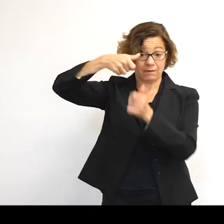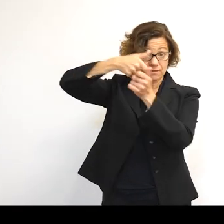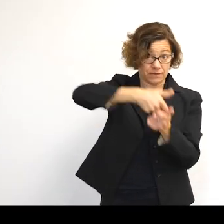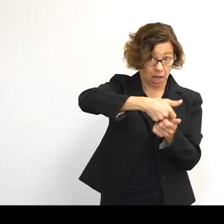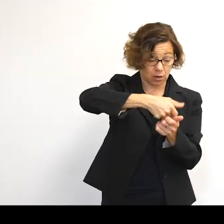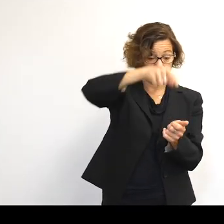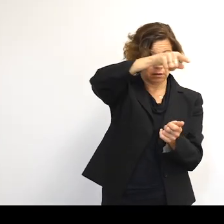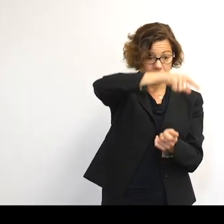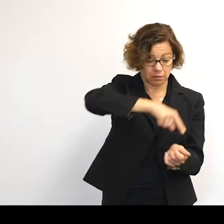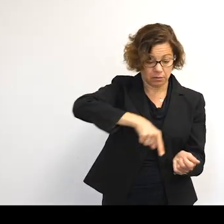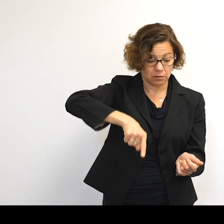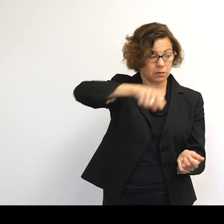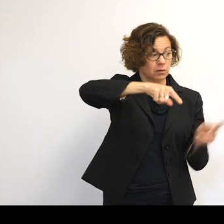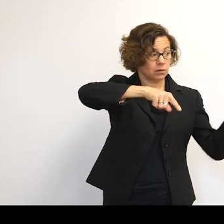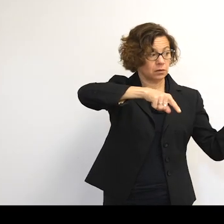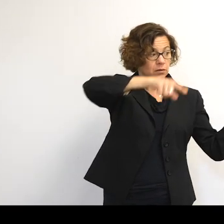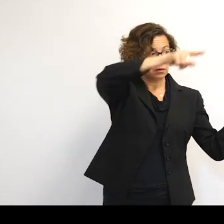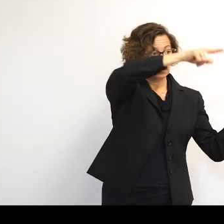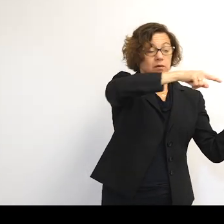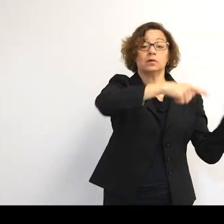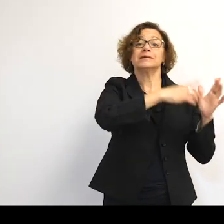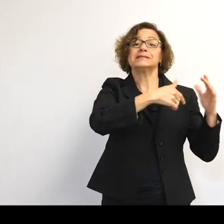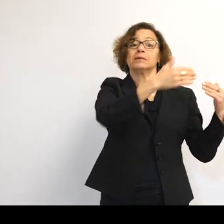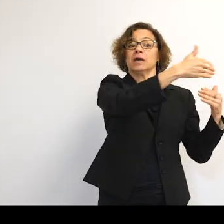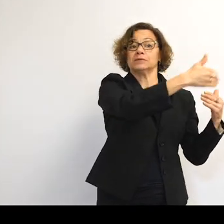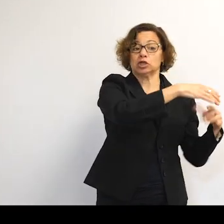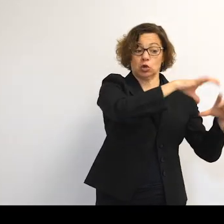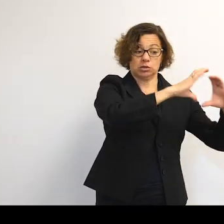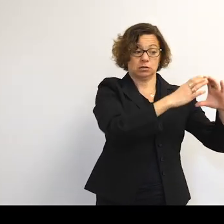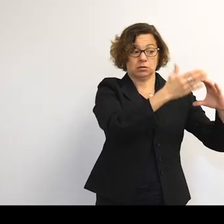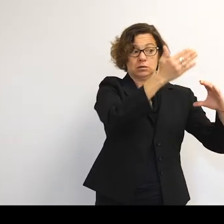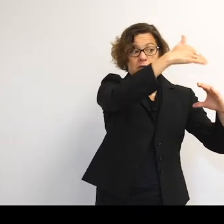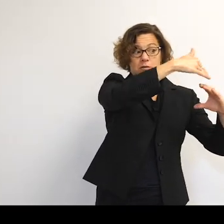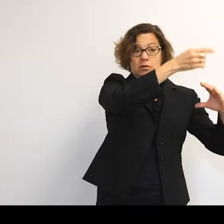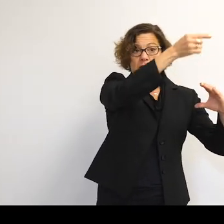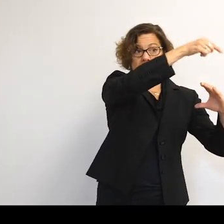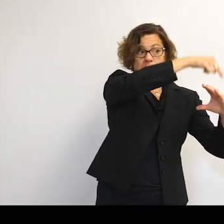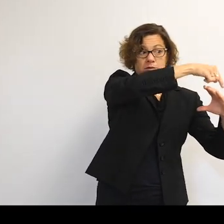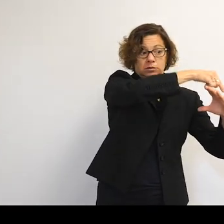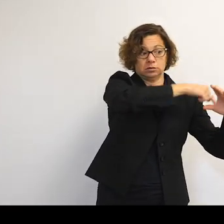we can see that it goes very close to the Earth down here and further away up here.